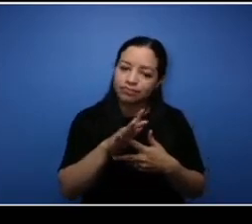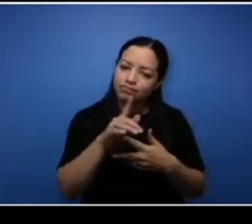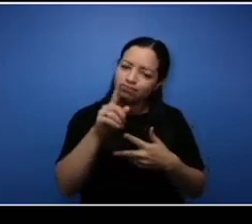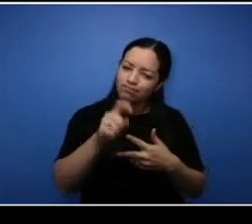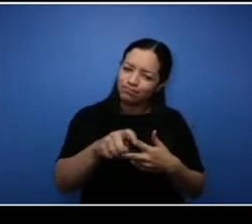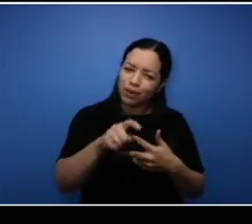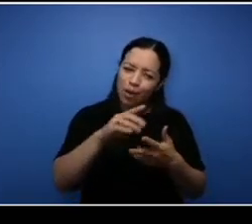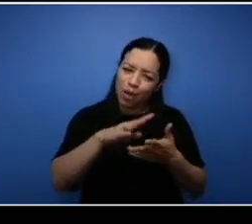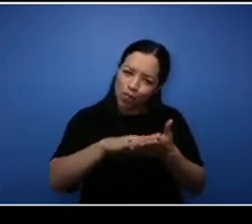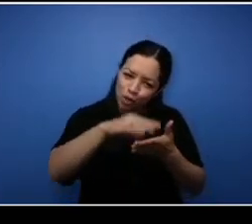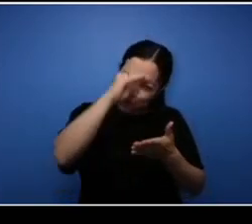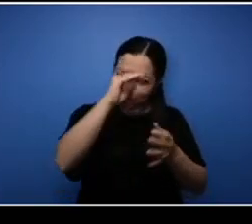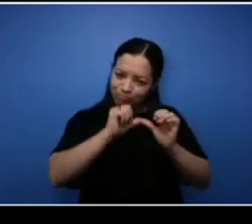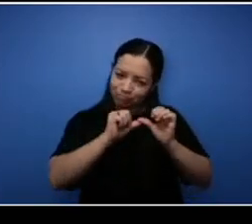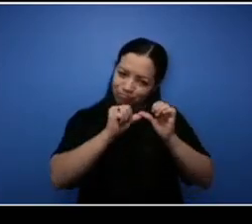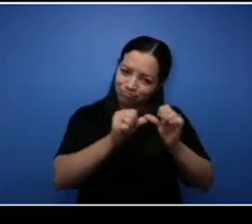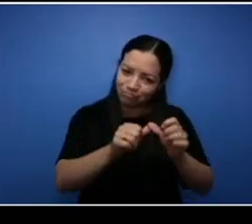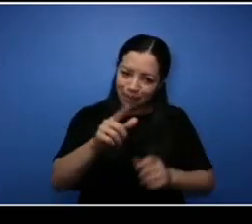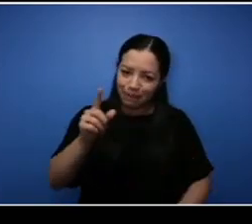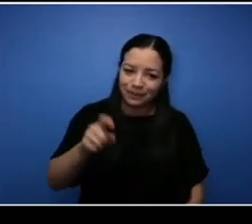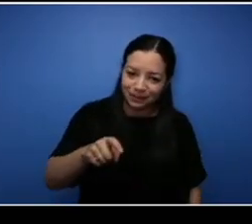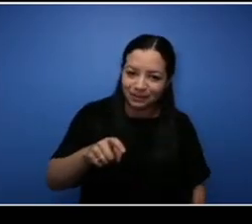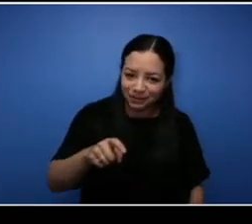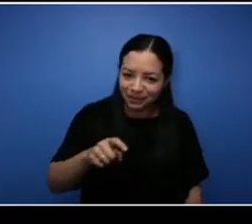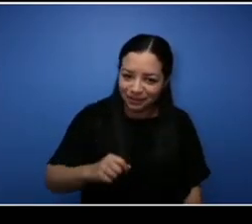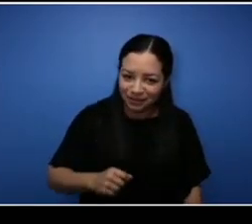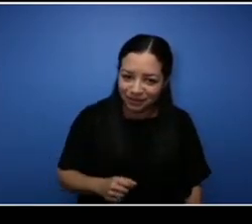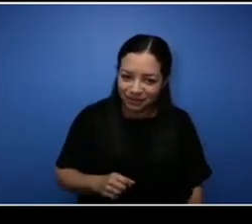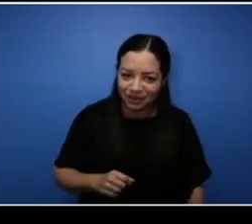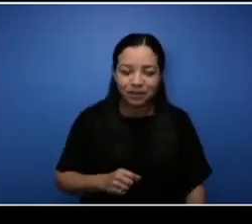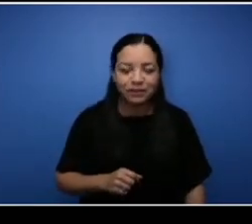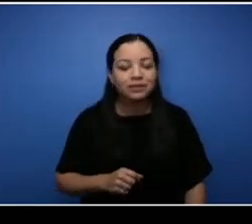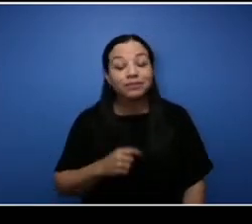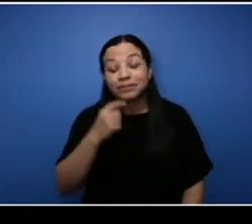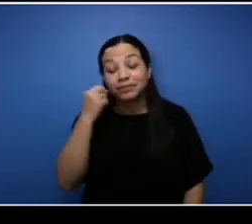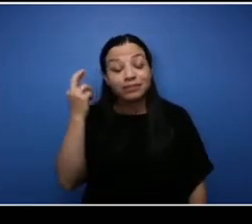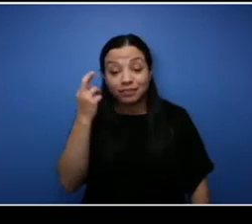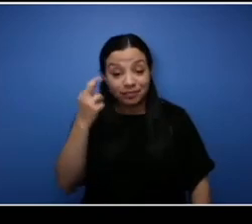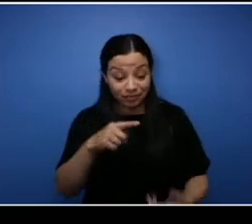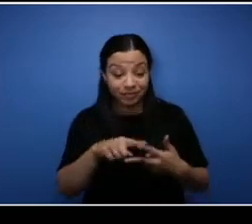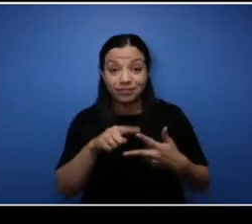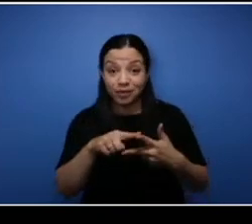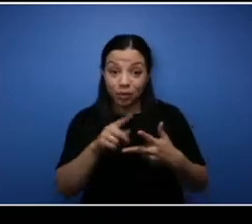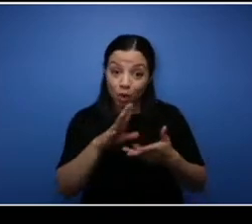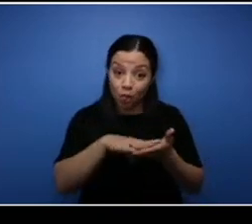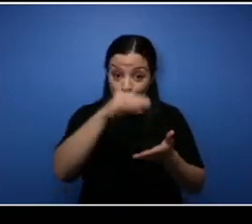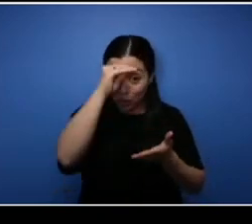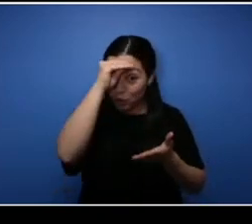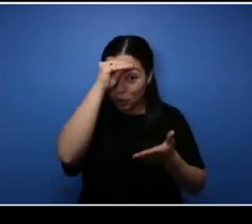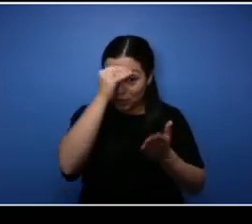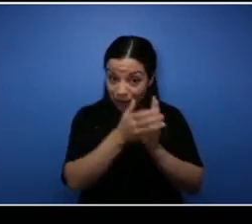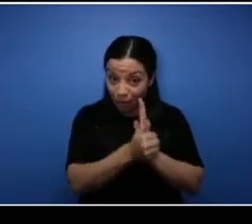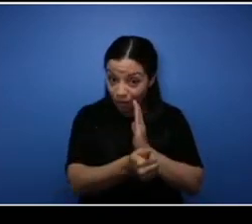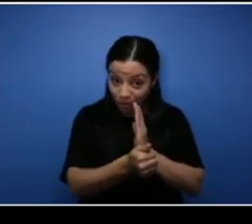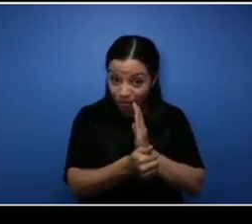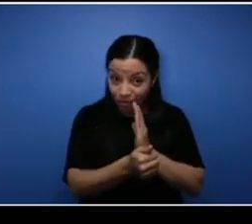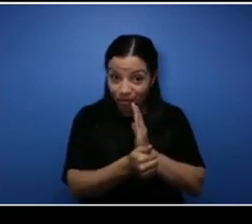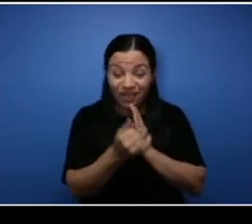well and I say that because learning from your failures is probably the biggest piece